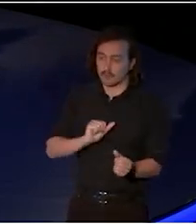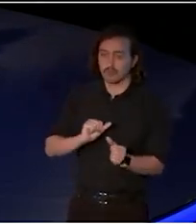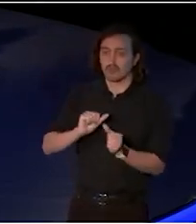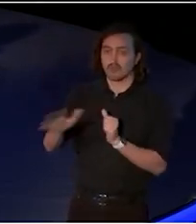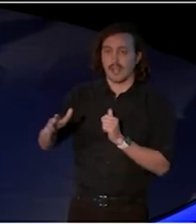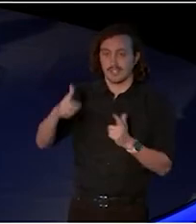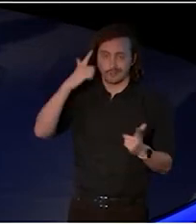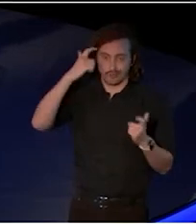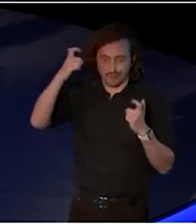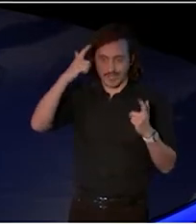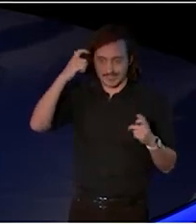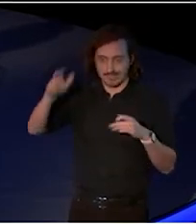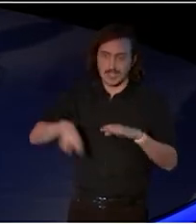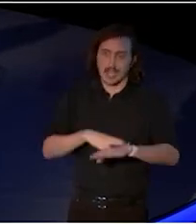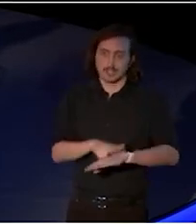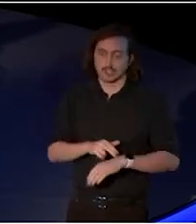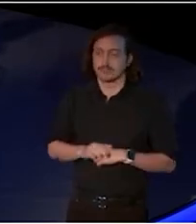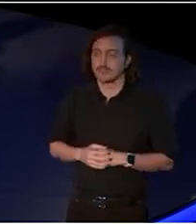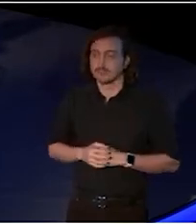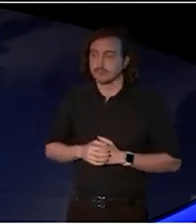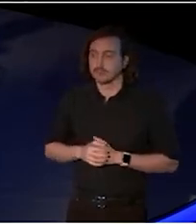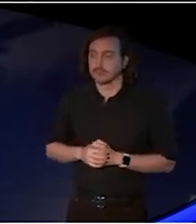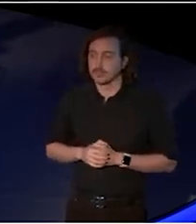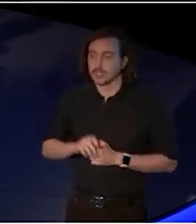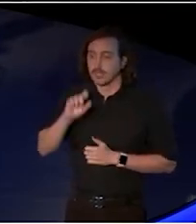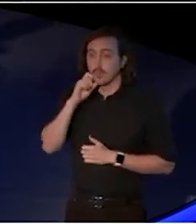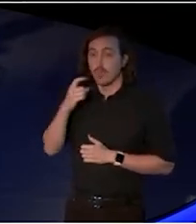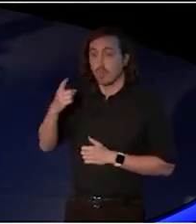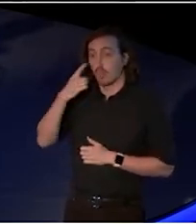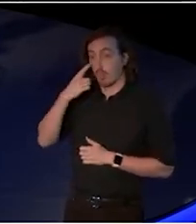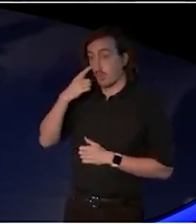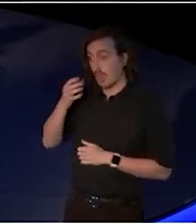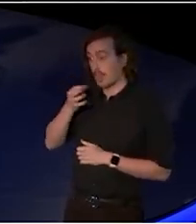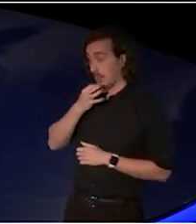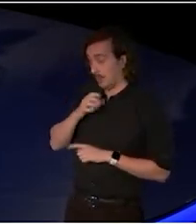We'll look different. As you see, we're very excited about our new look.